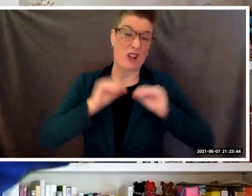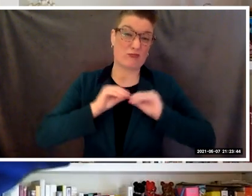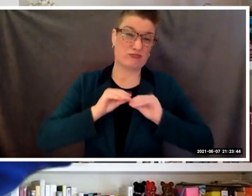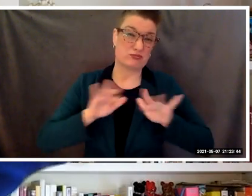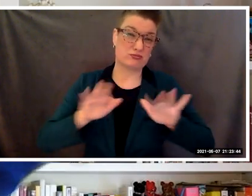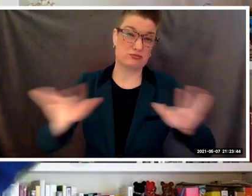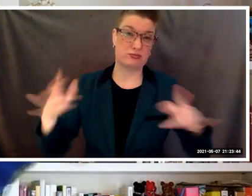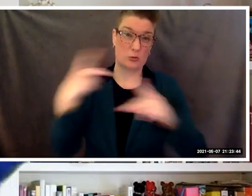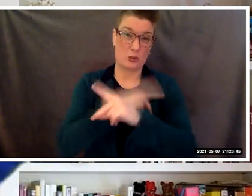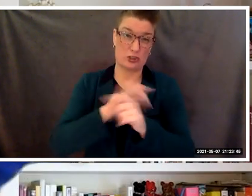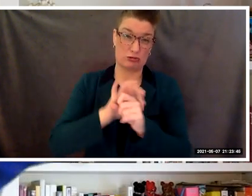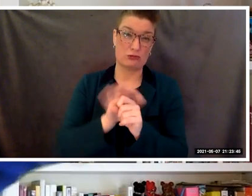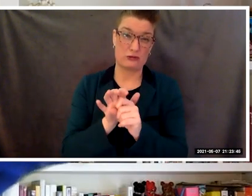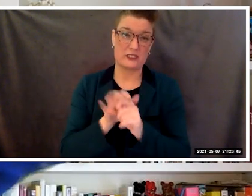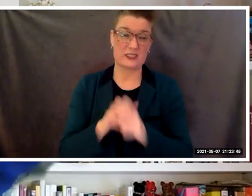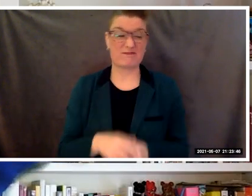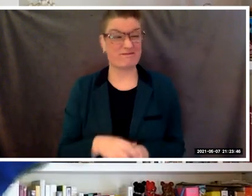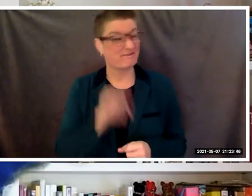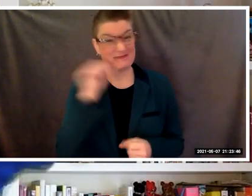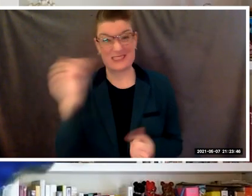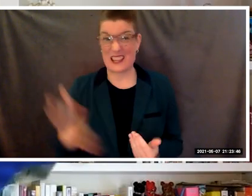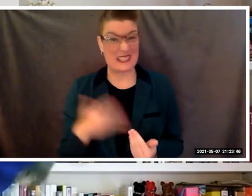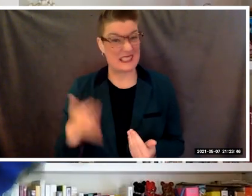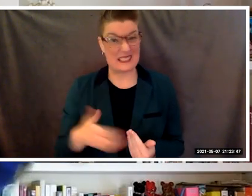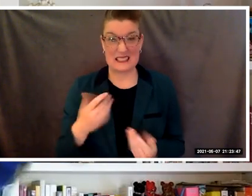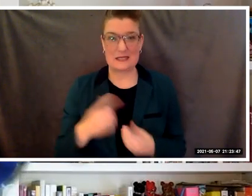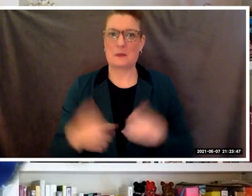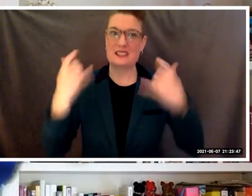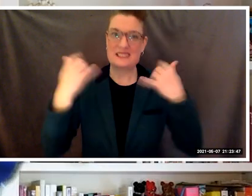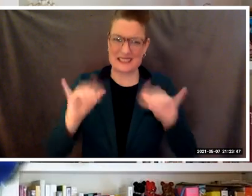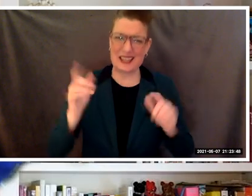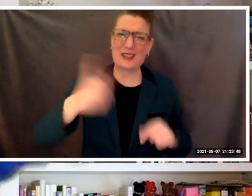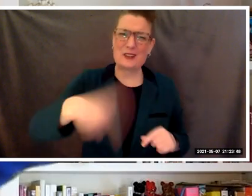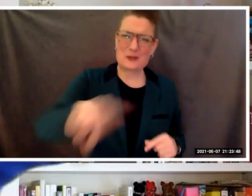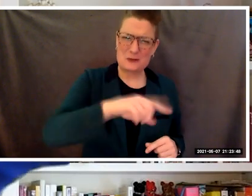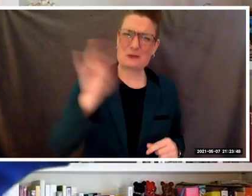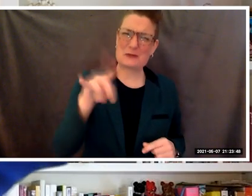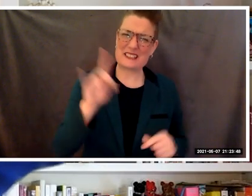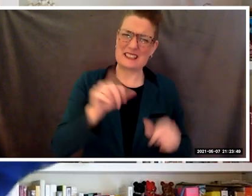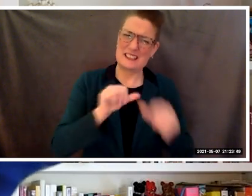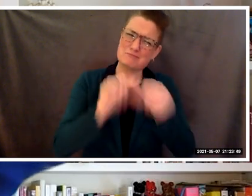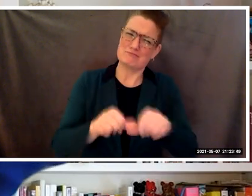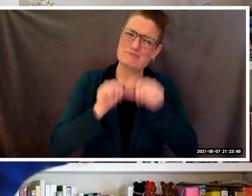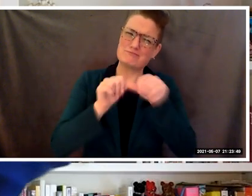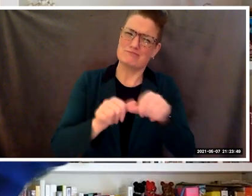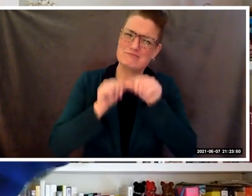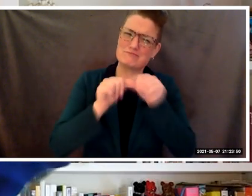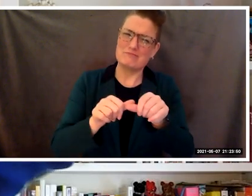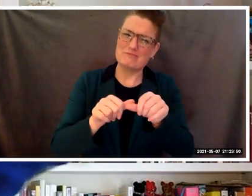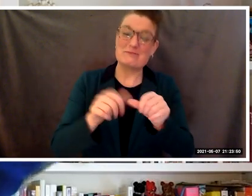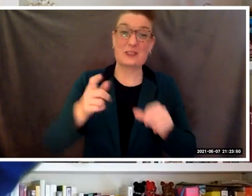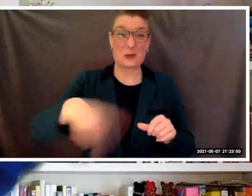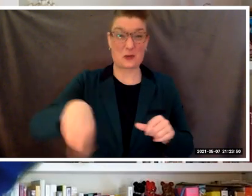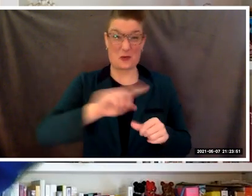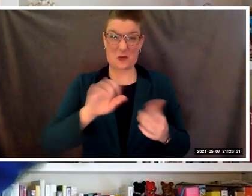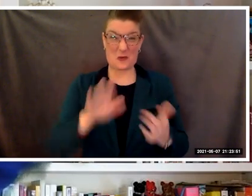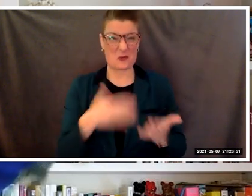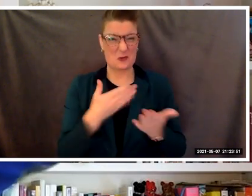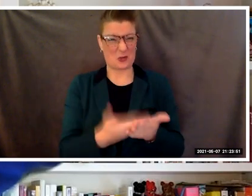but still through it all, you persevered. You have shown unbelievable resilience